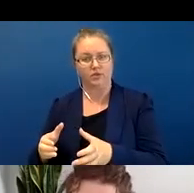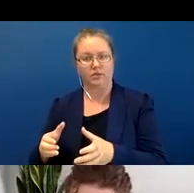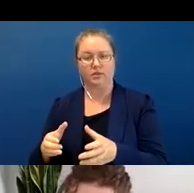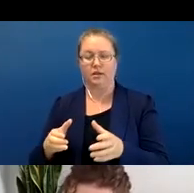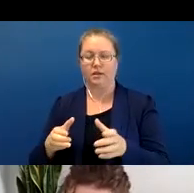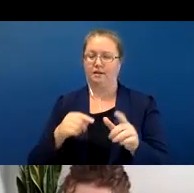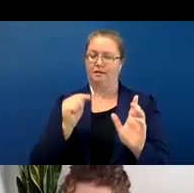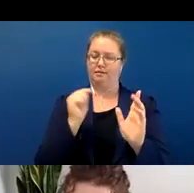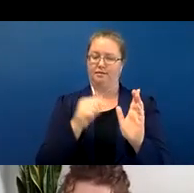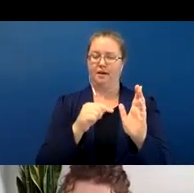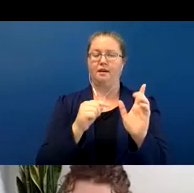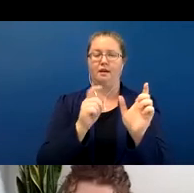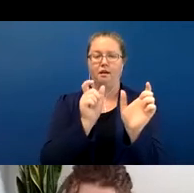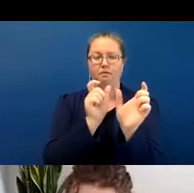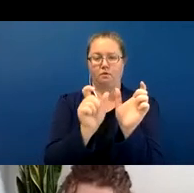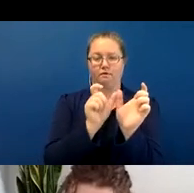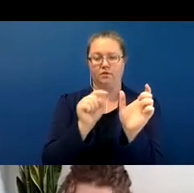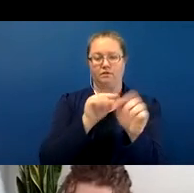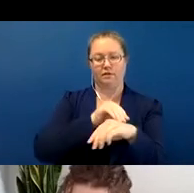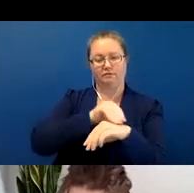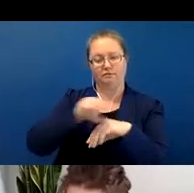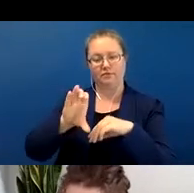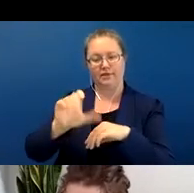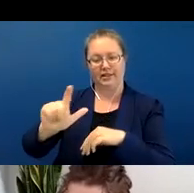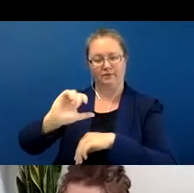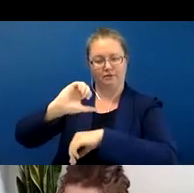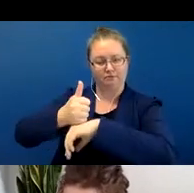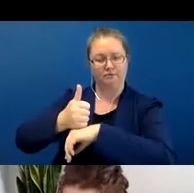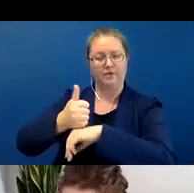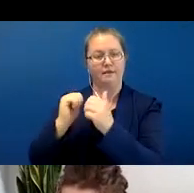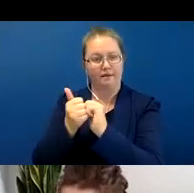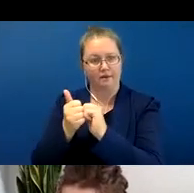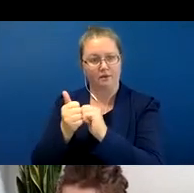the classifier happen in the verbal complex? The second thing we're going to look at is